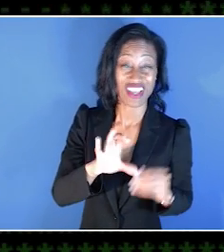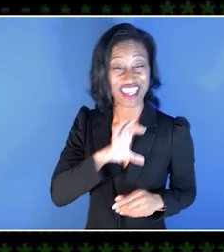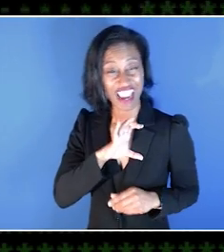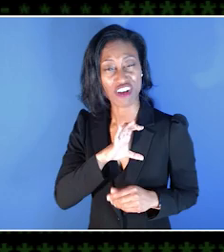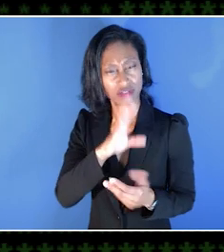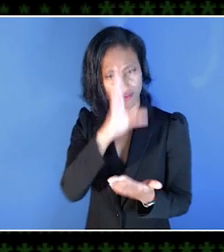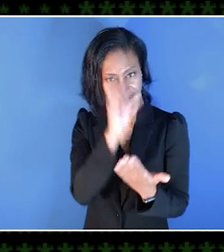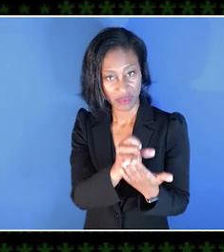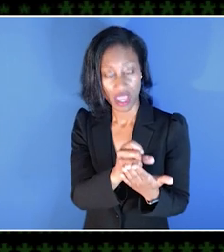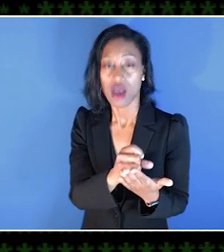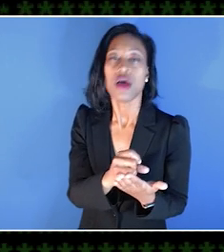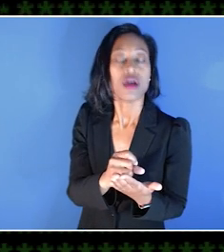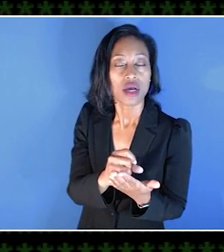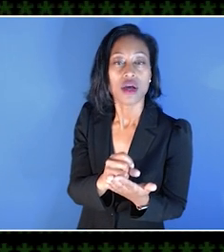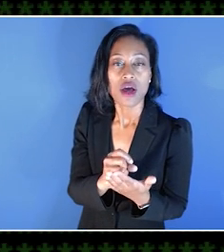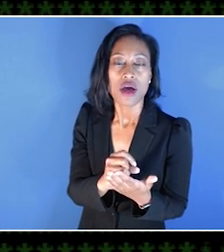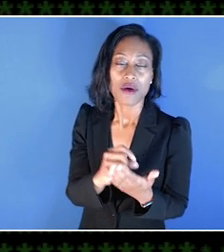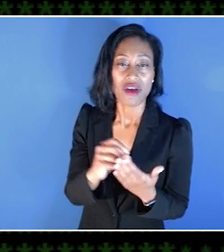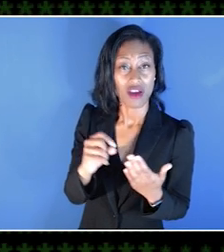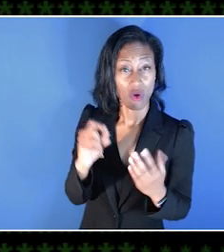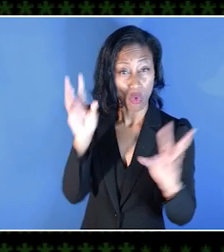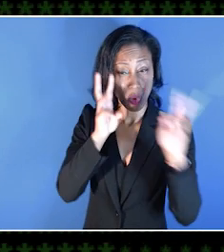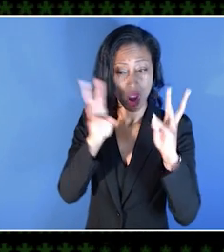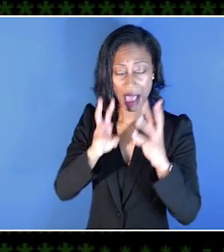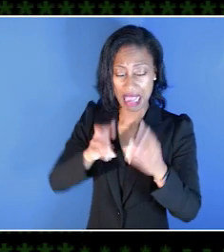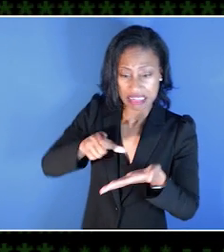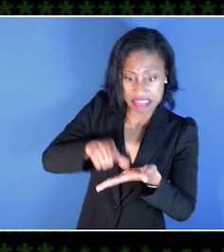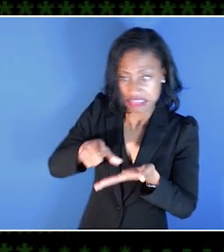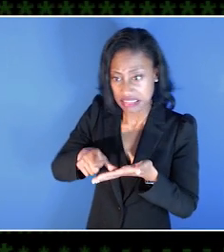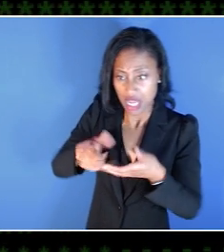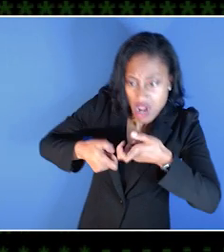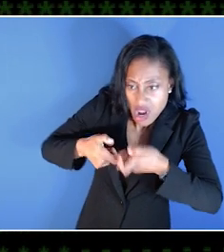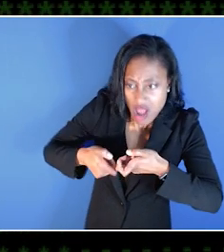but not worry about the compass, control, like what button to press.